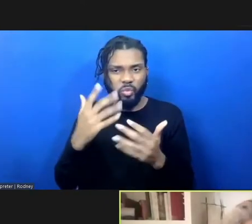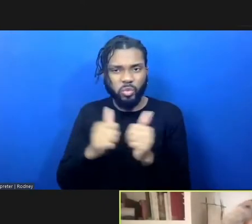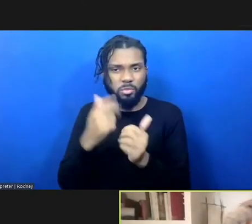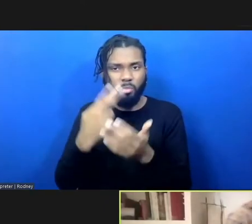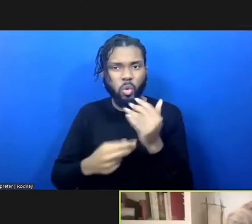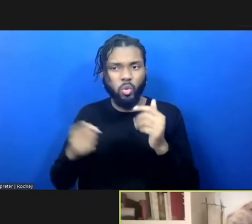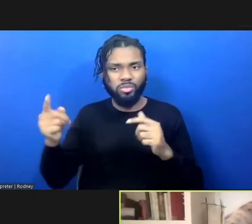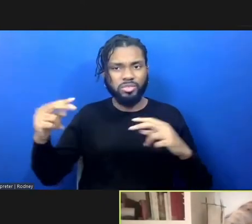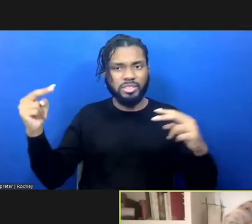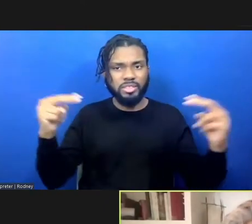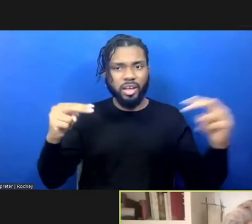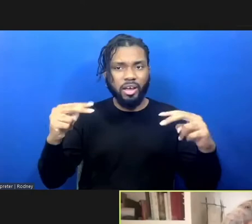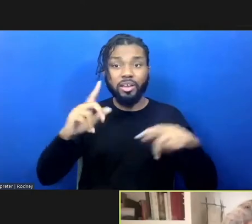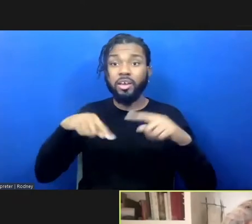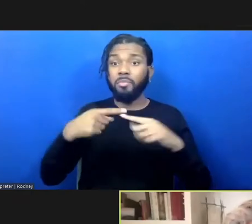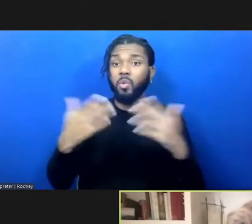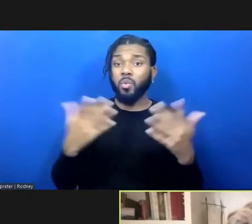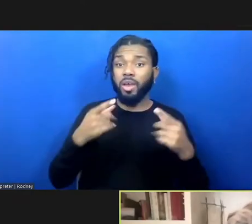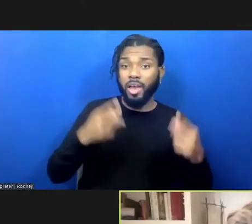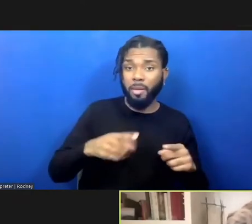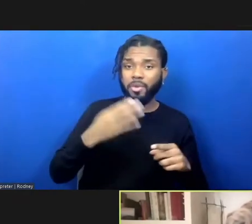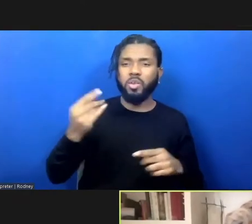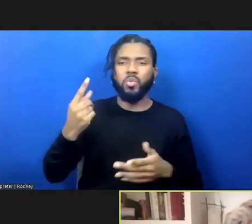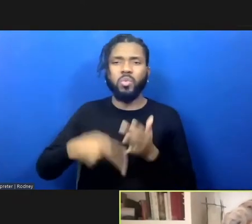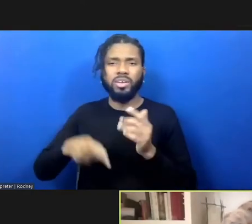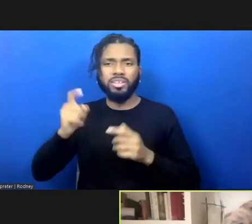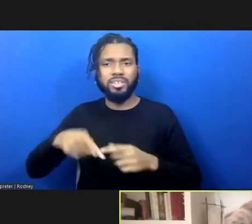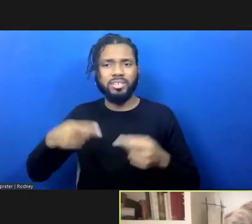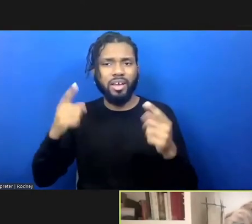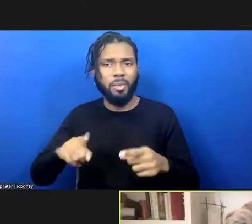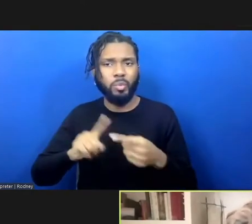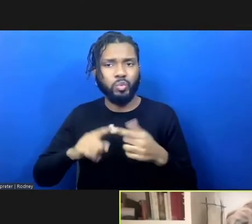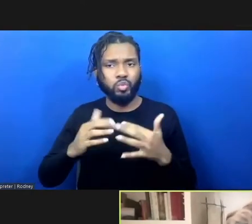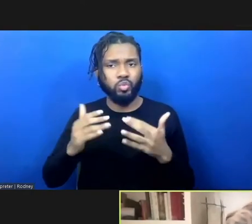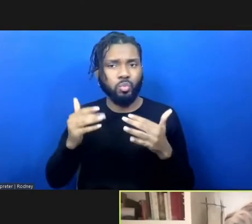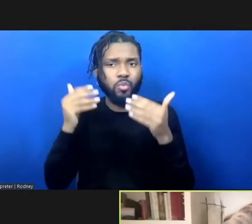what happened and what needs to happen to move forward in a good way.